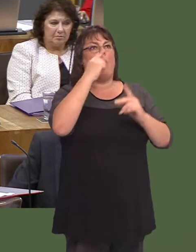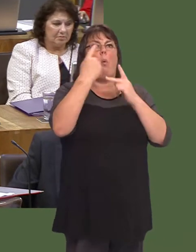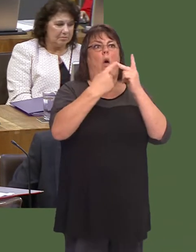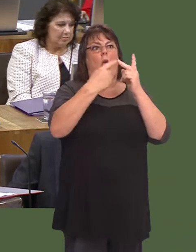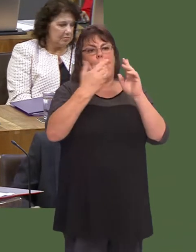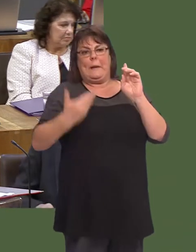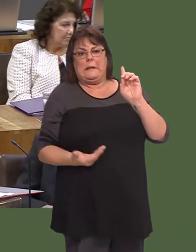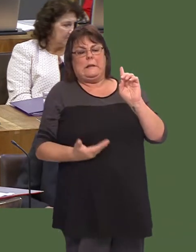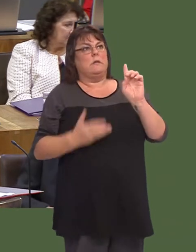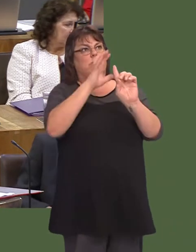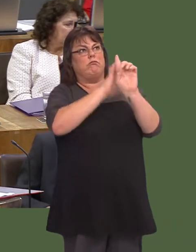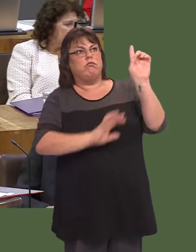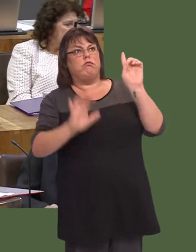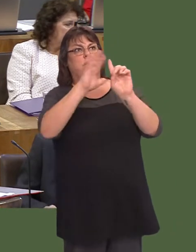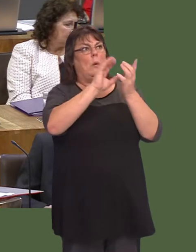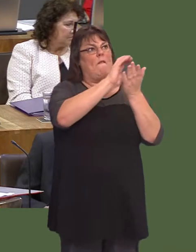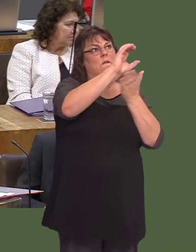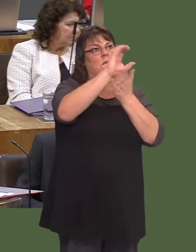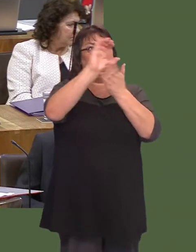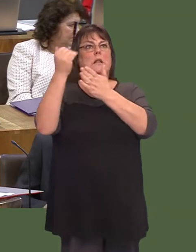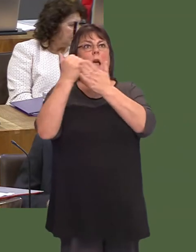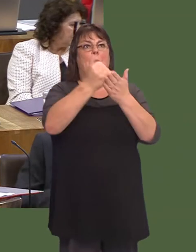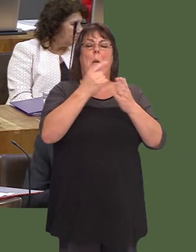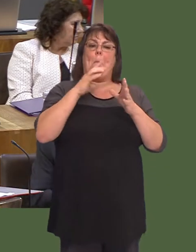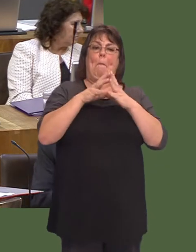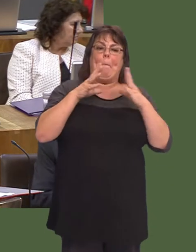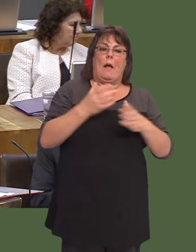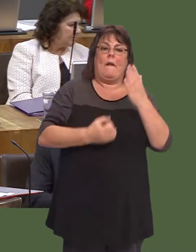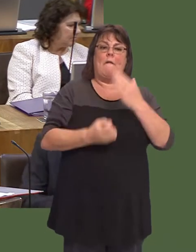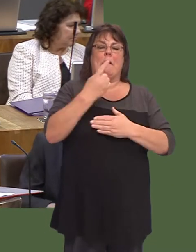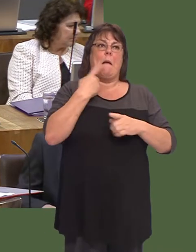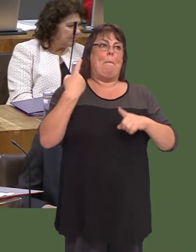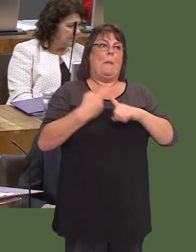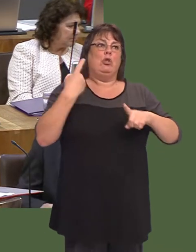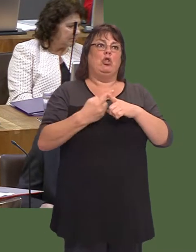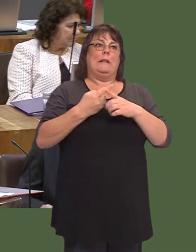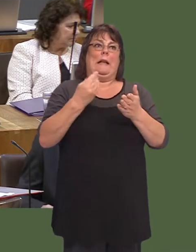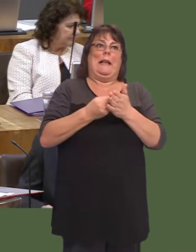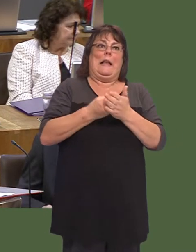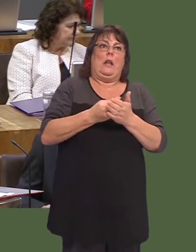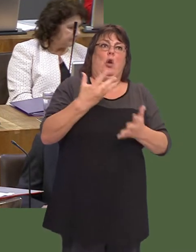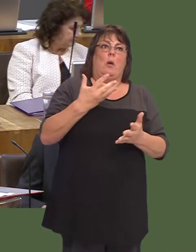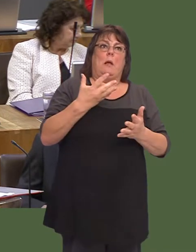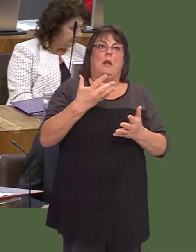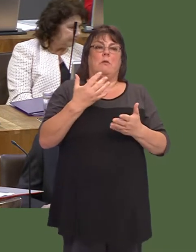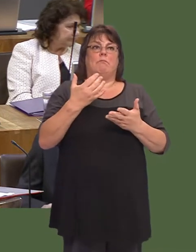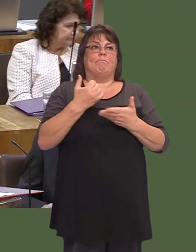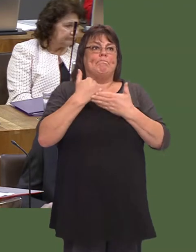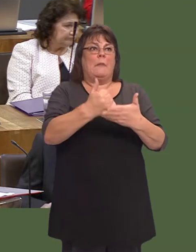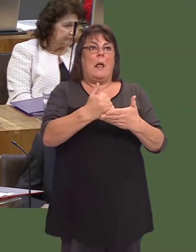businesses around Wales. In some ways, a major event provides an immediate economic impact, but also, of course, it acts